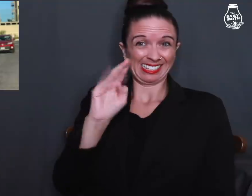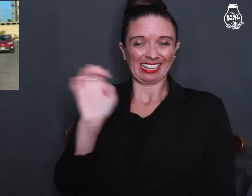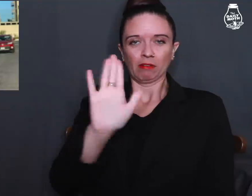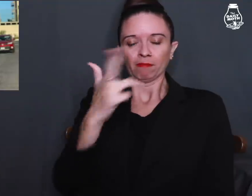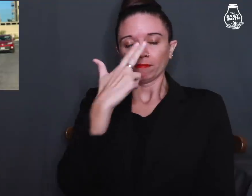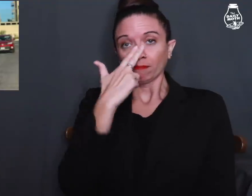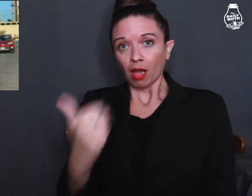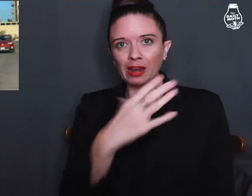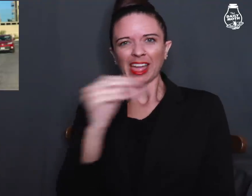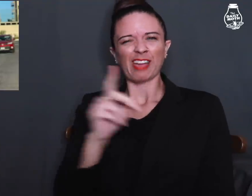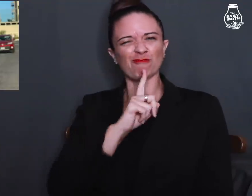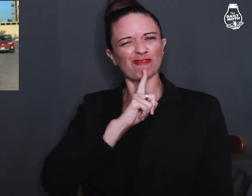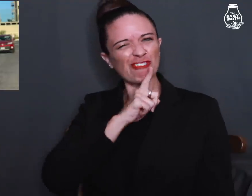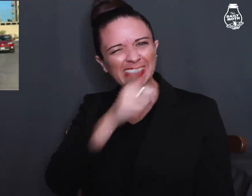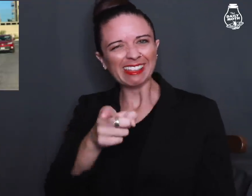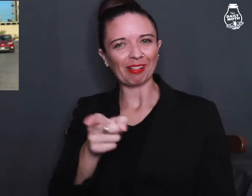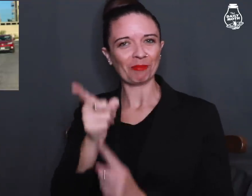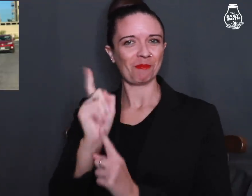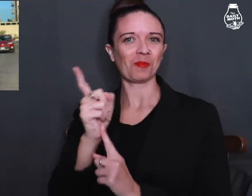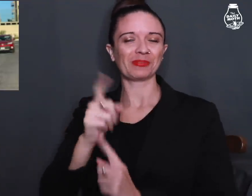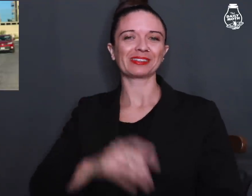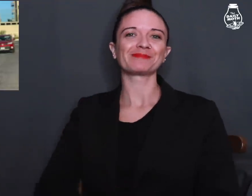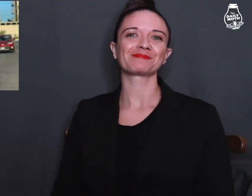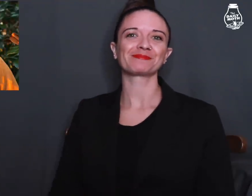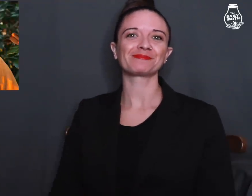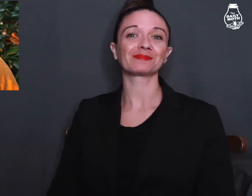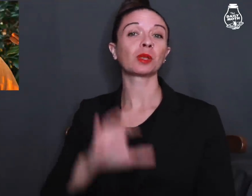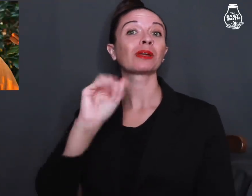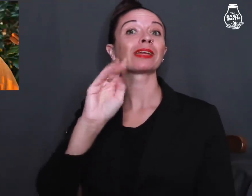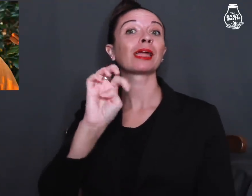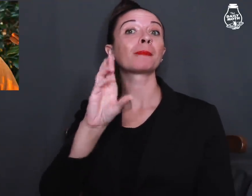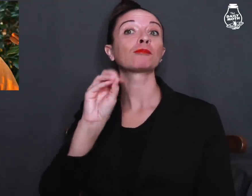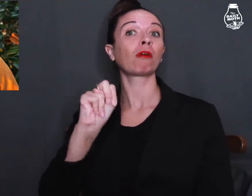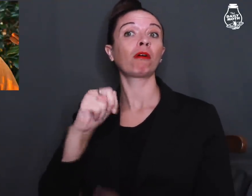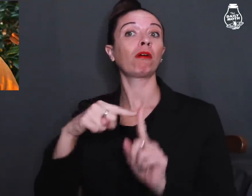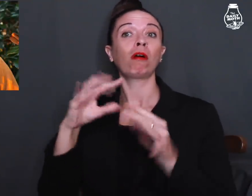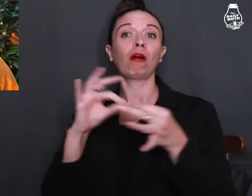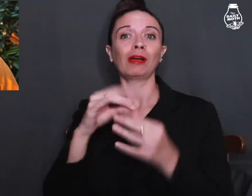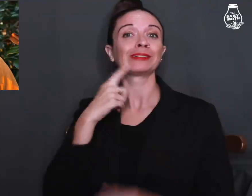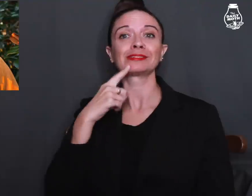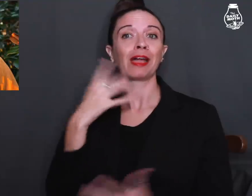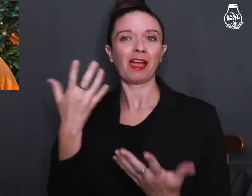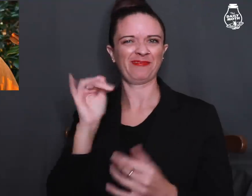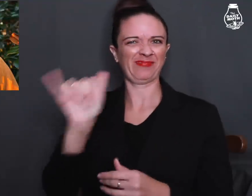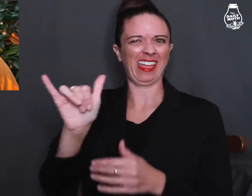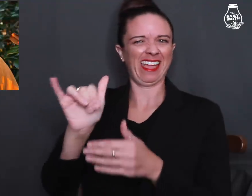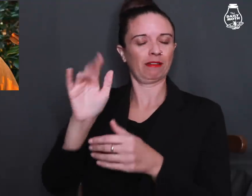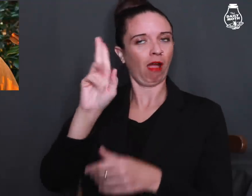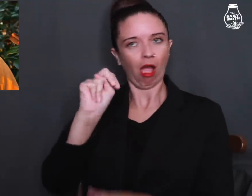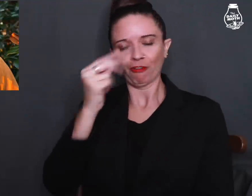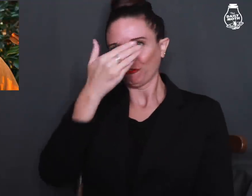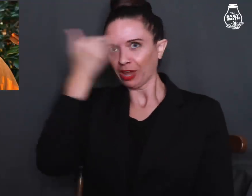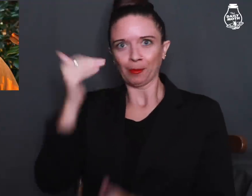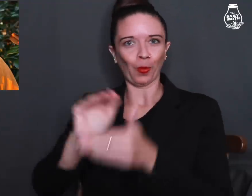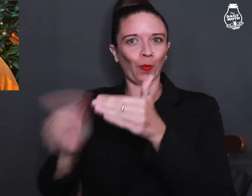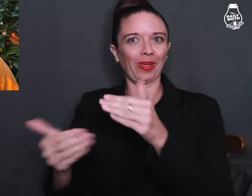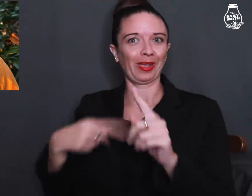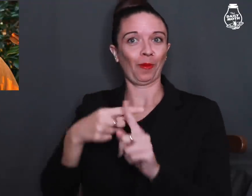He said it was such a funny and real moment. Cameron said it was one unforgettable weekend